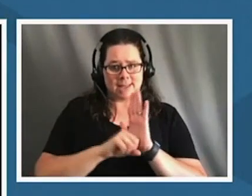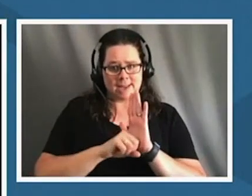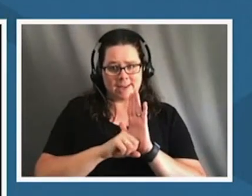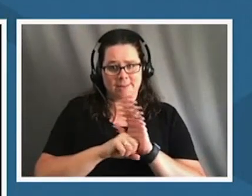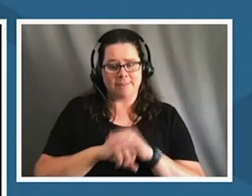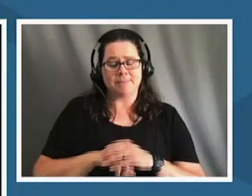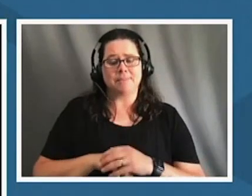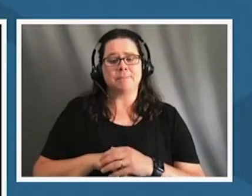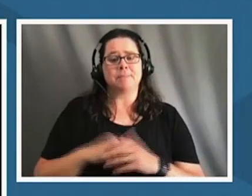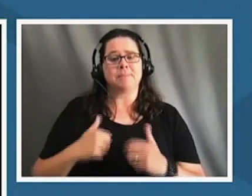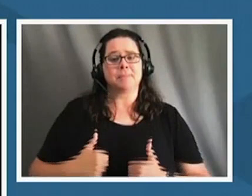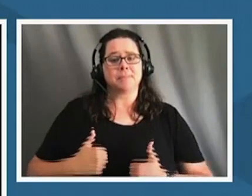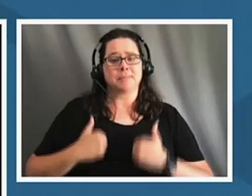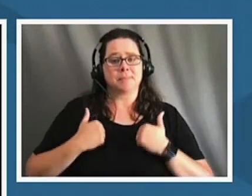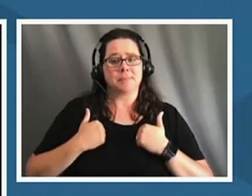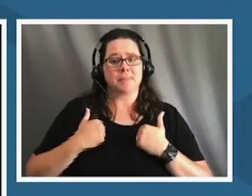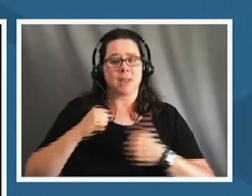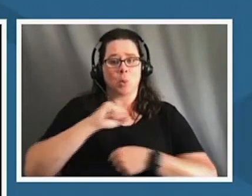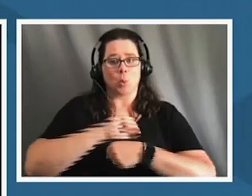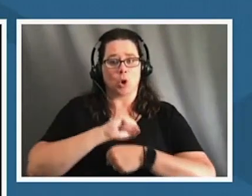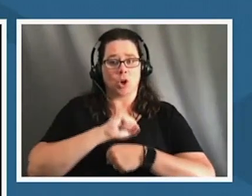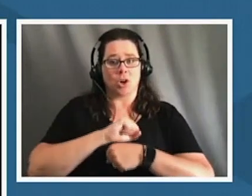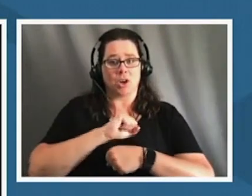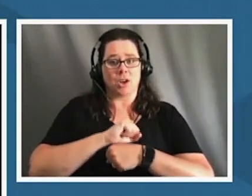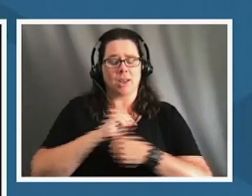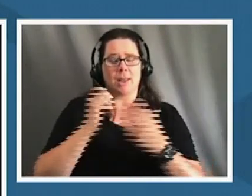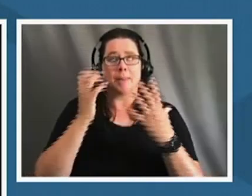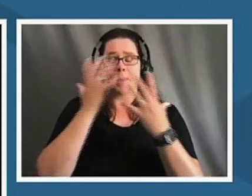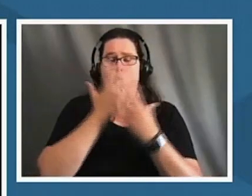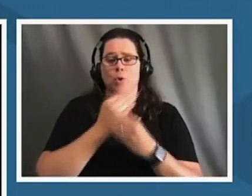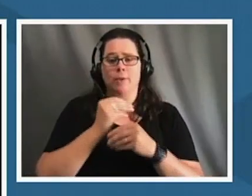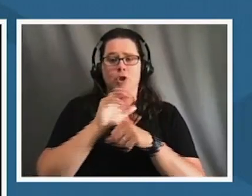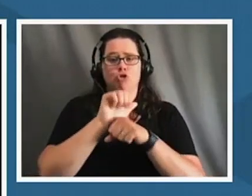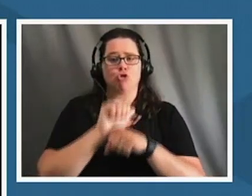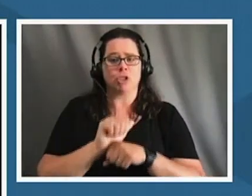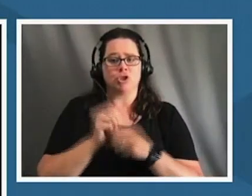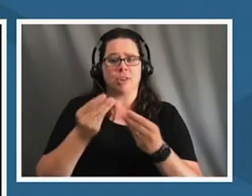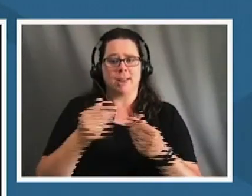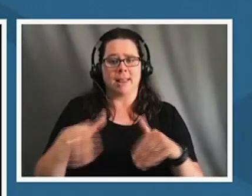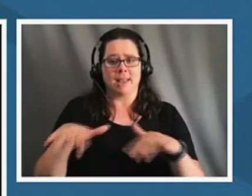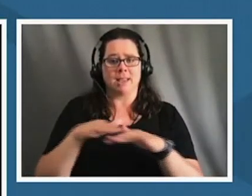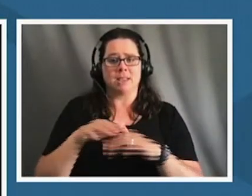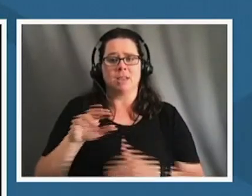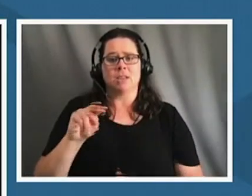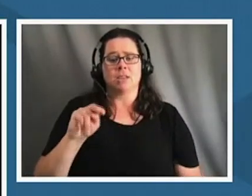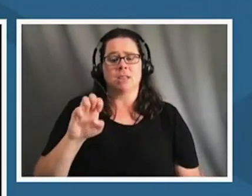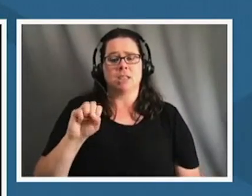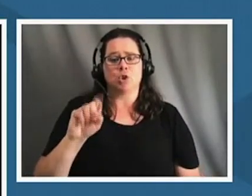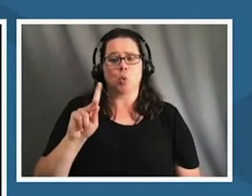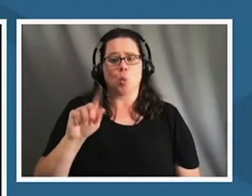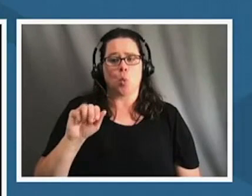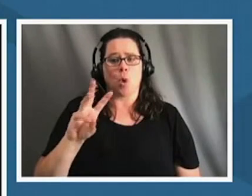live and work on the beautiful traditional lands of the nisqually people